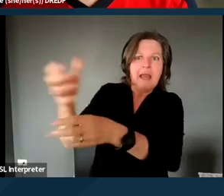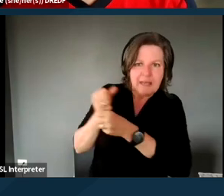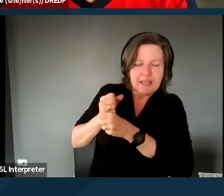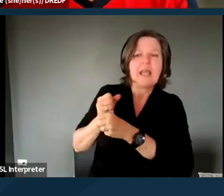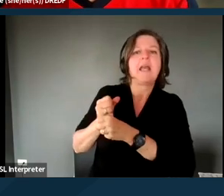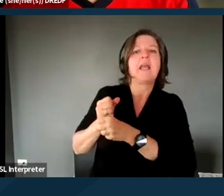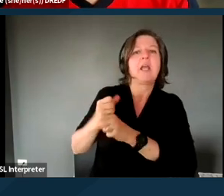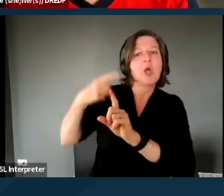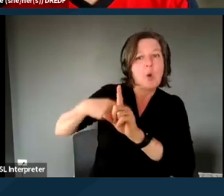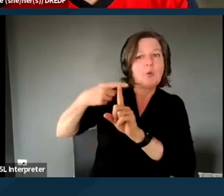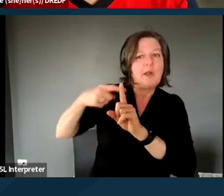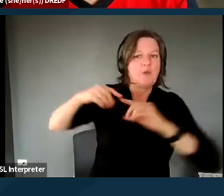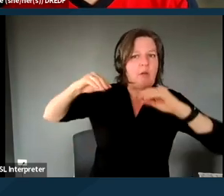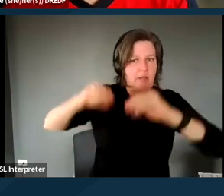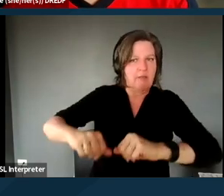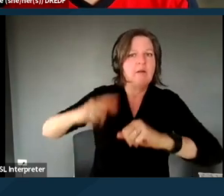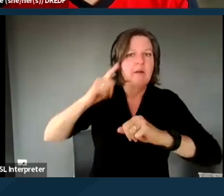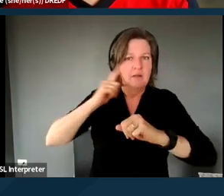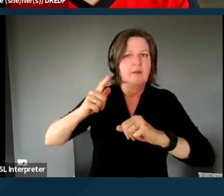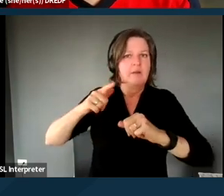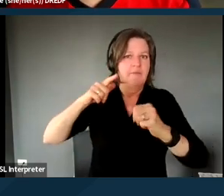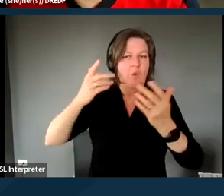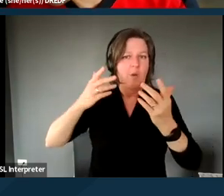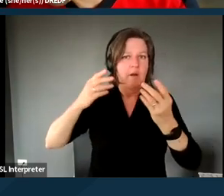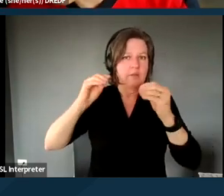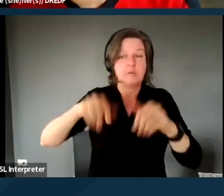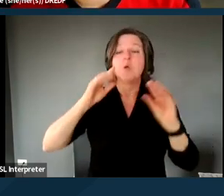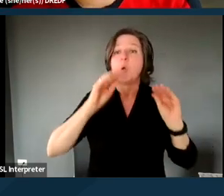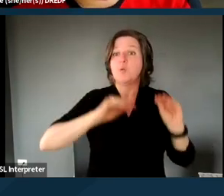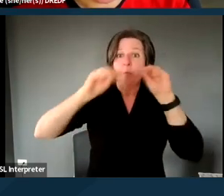The moving in starting housing is can be very challenging.